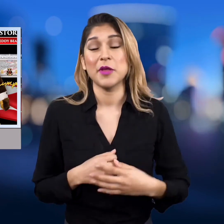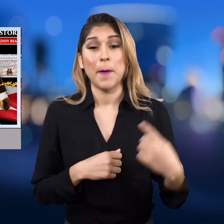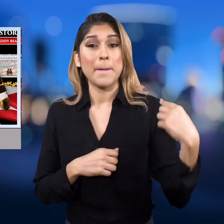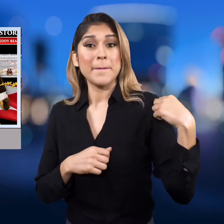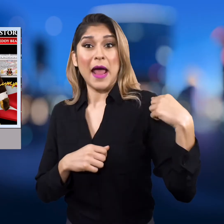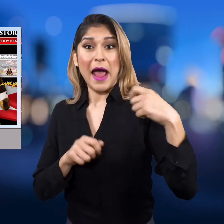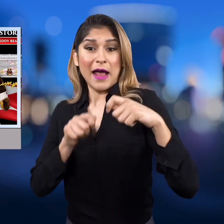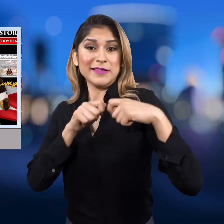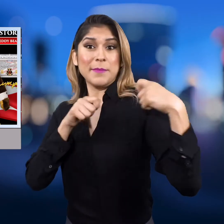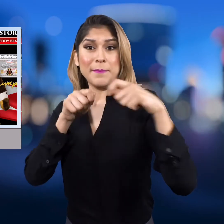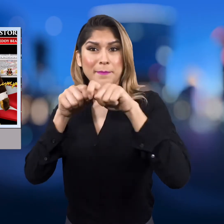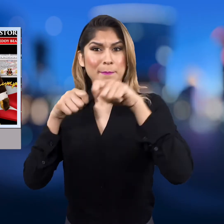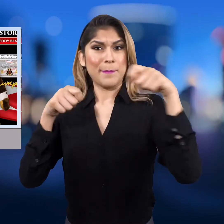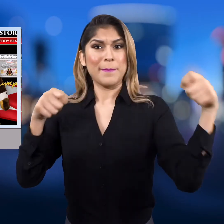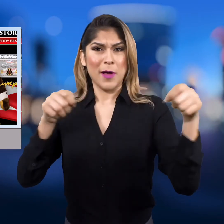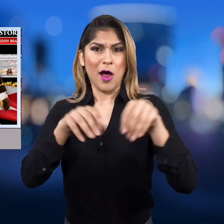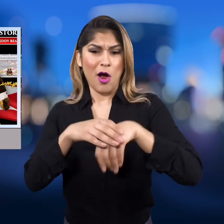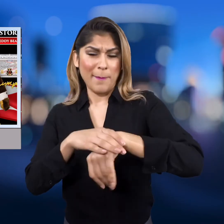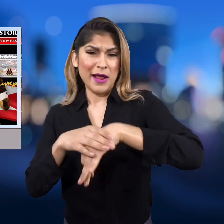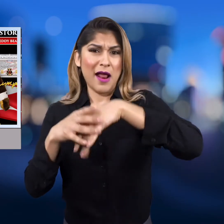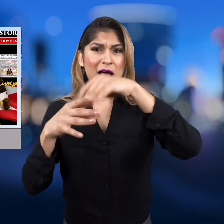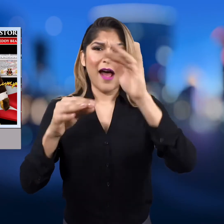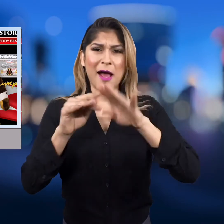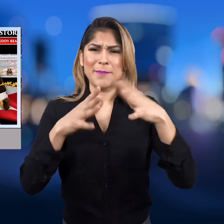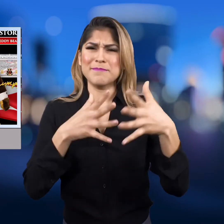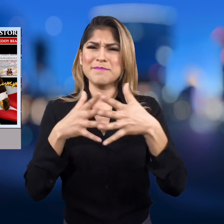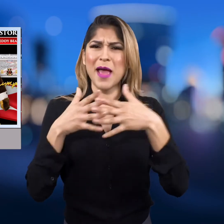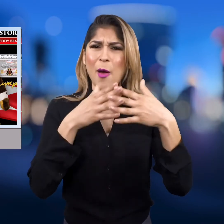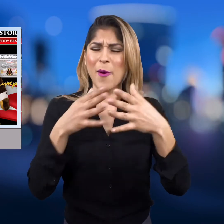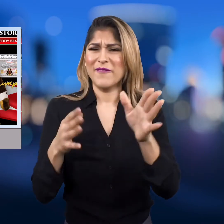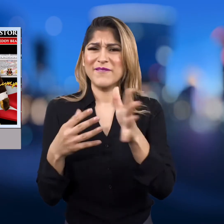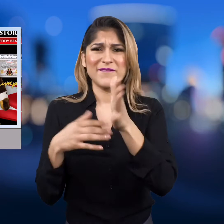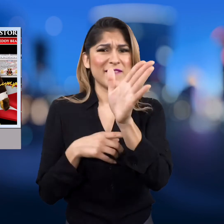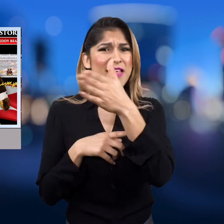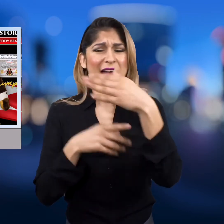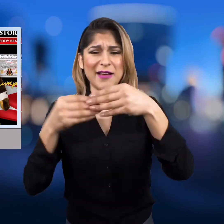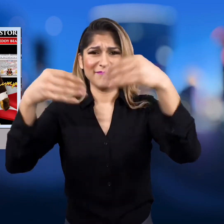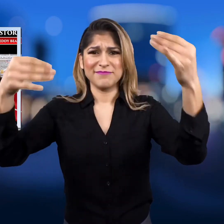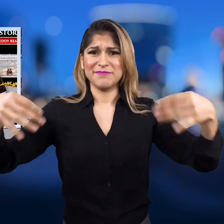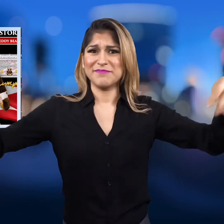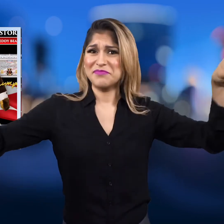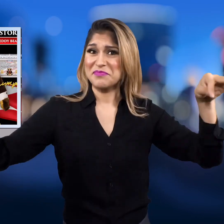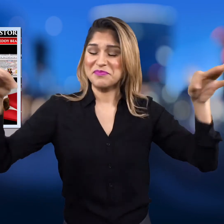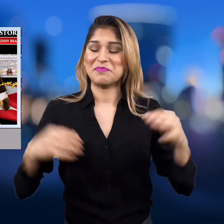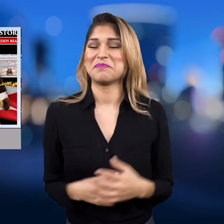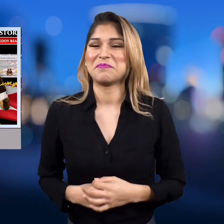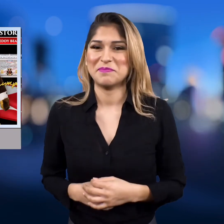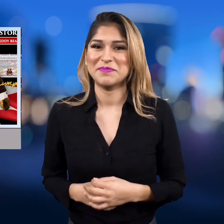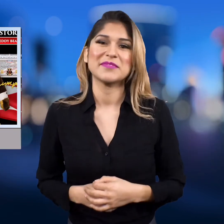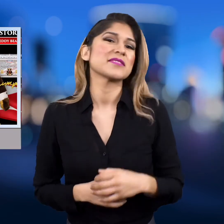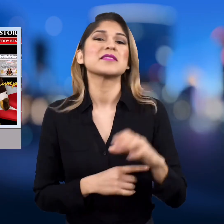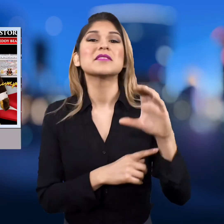It has a zipper in the back with an American flag blanket tucked inside.